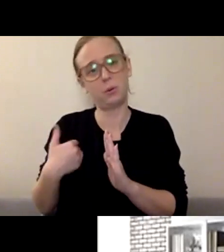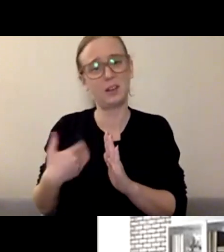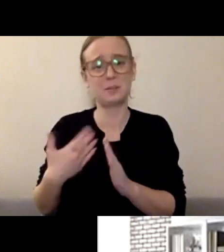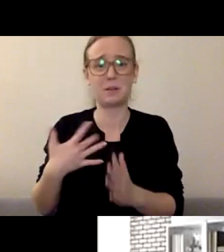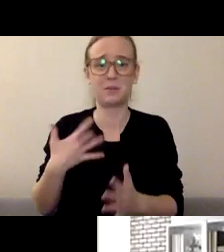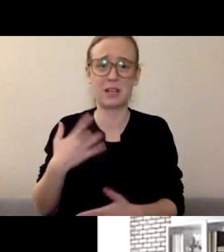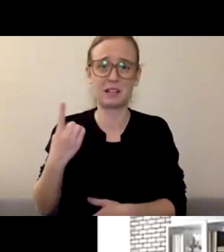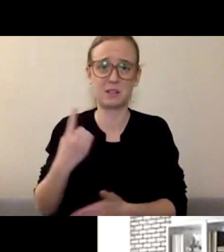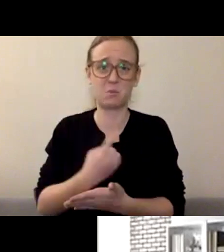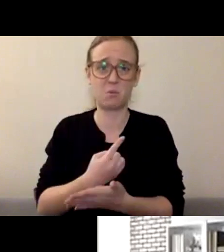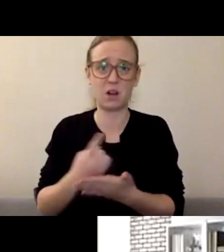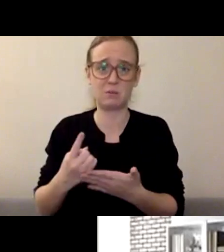I really am not that hungry.